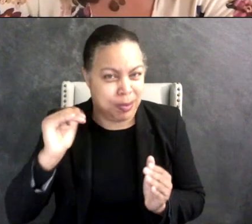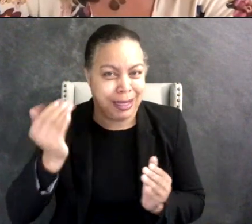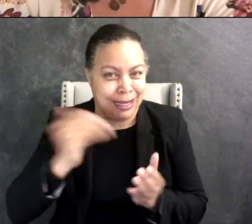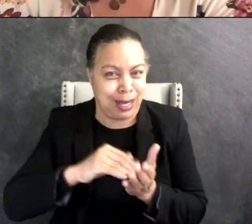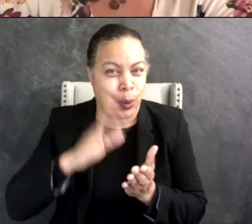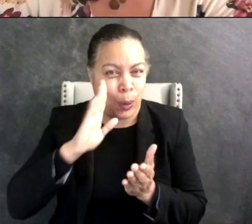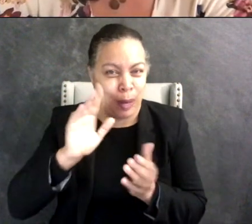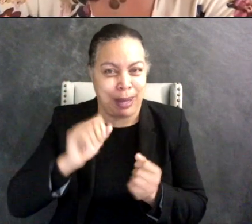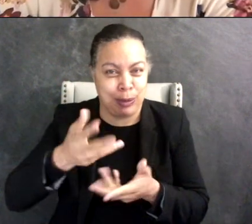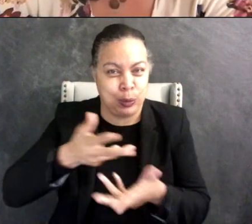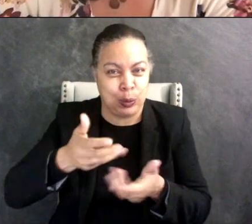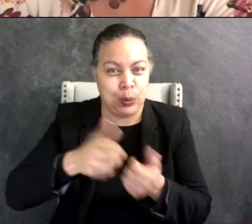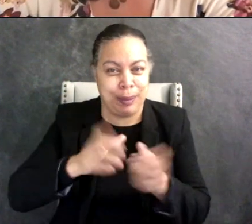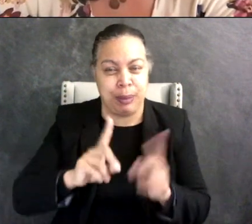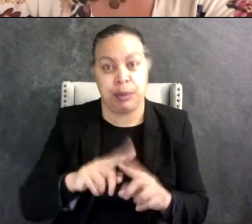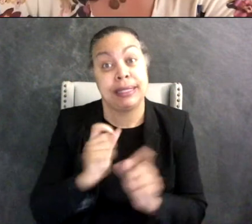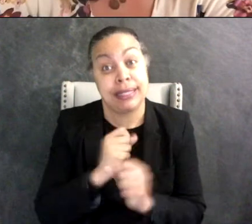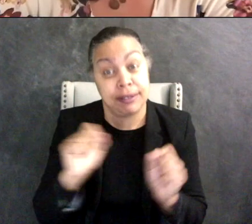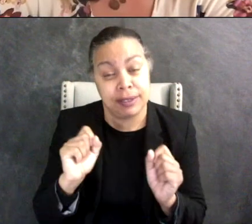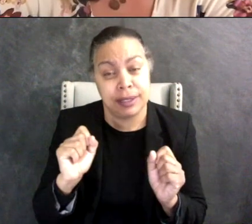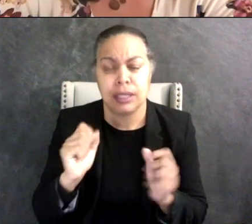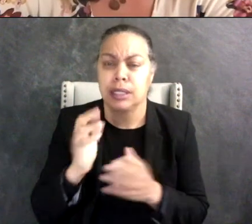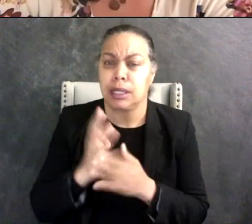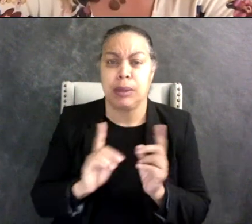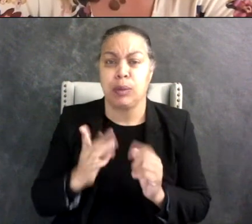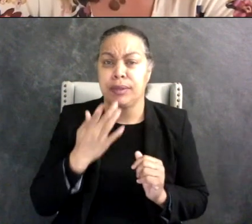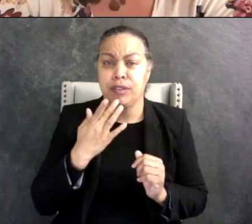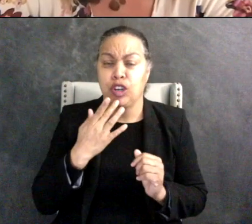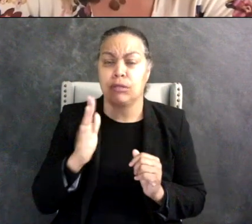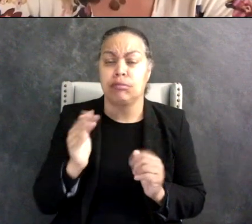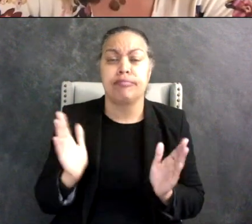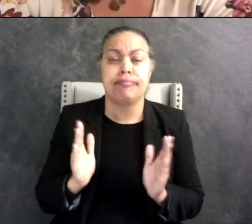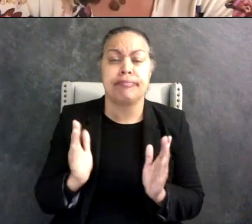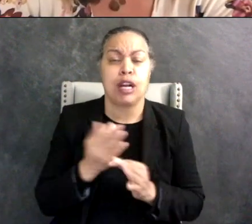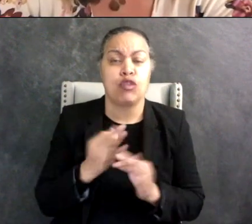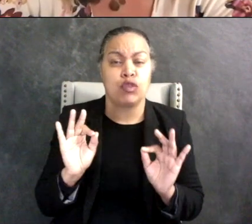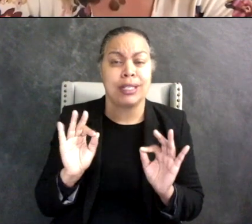when it's safe but some people just do like a little free library and some people just do